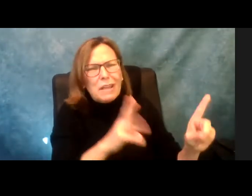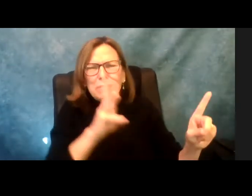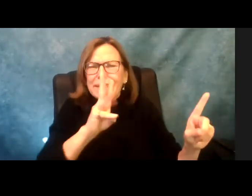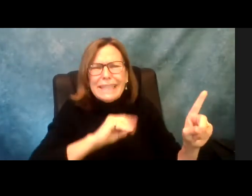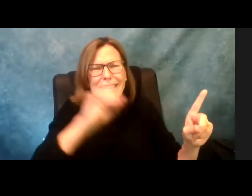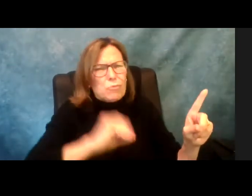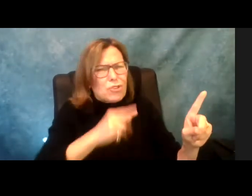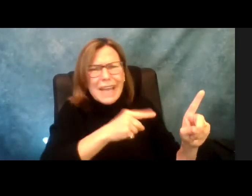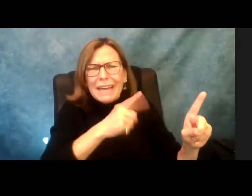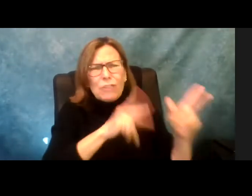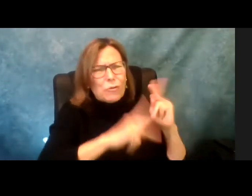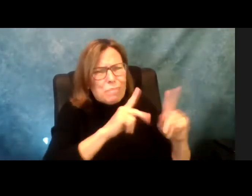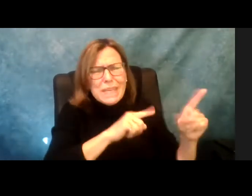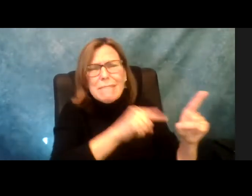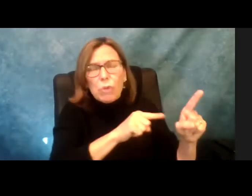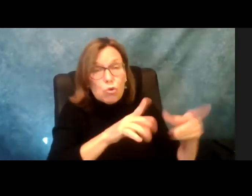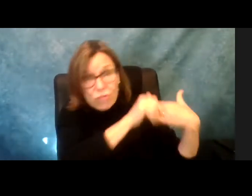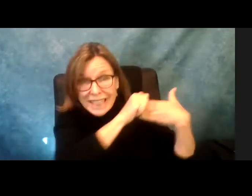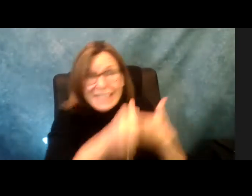we really should be